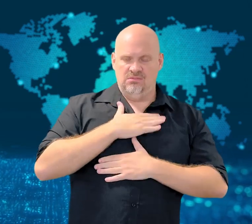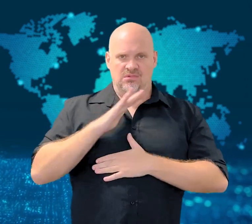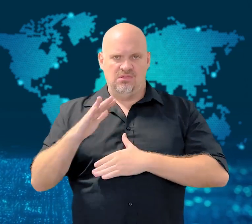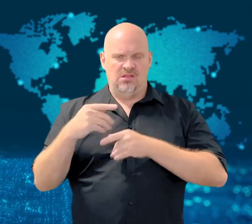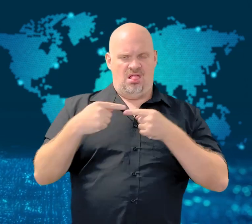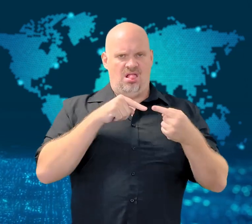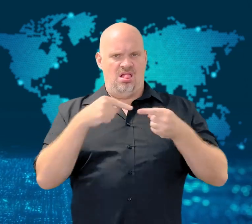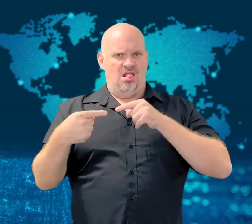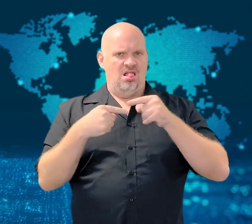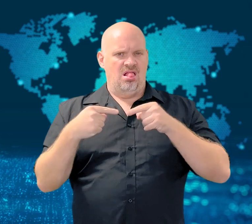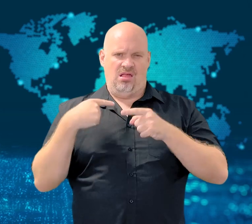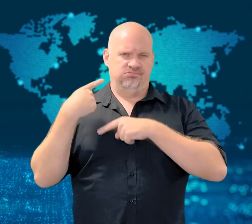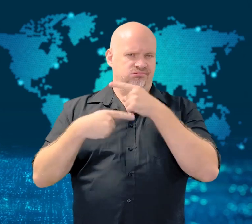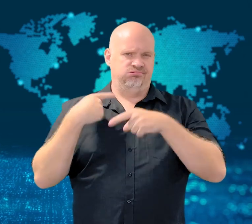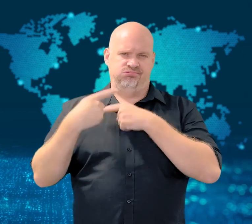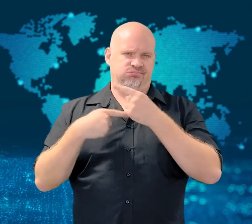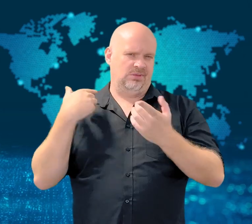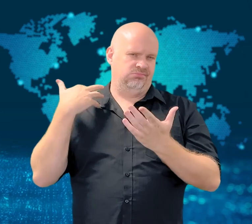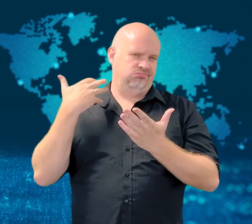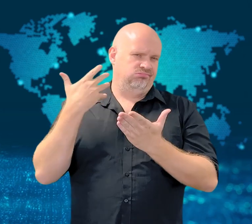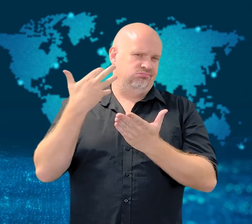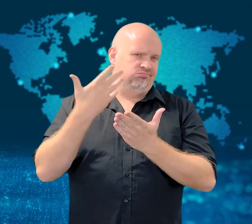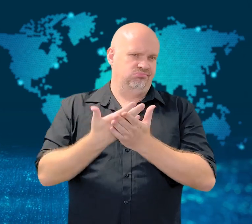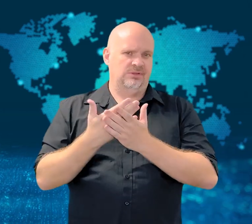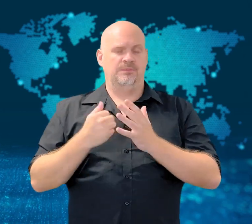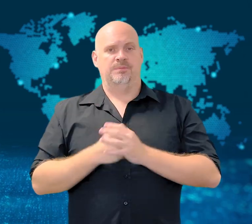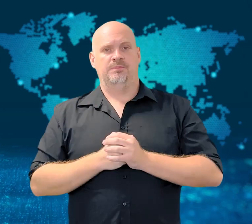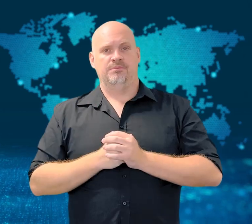during the British colonial era.